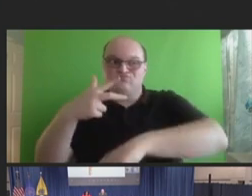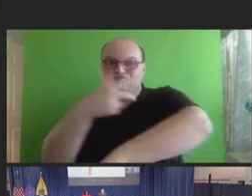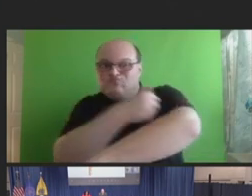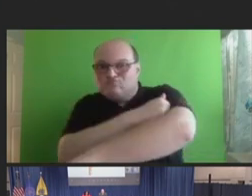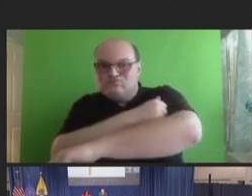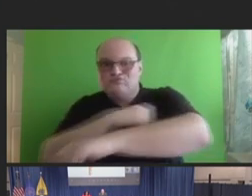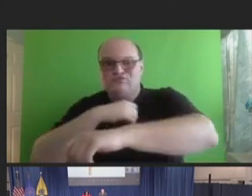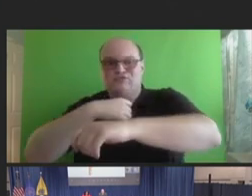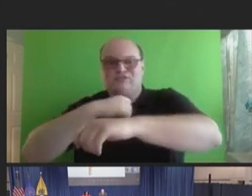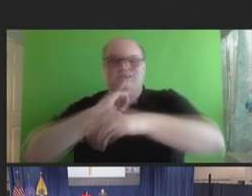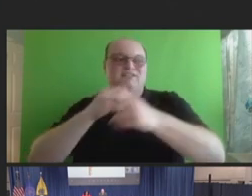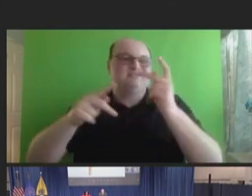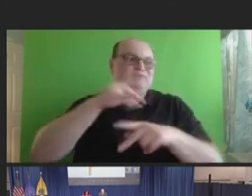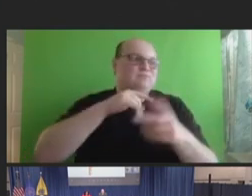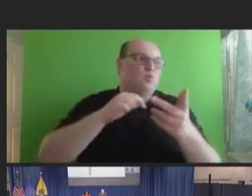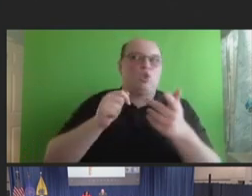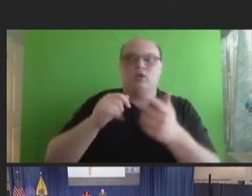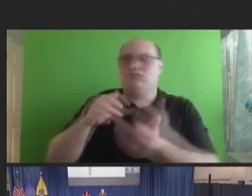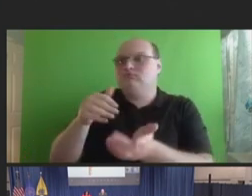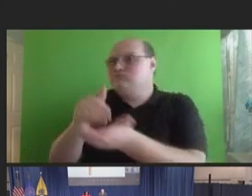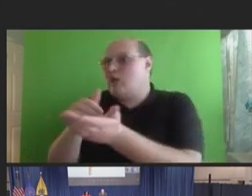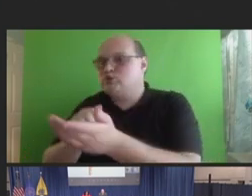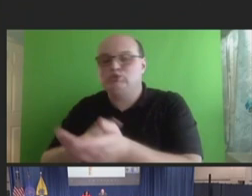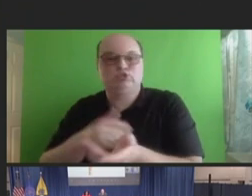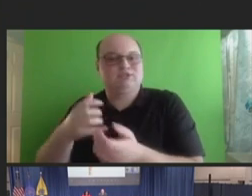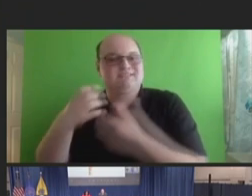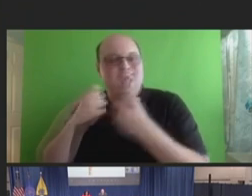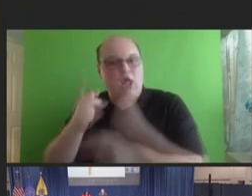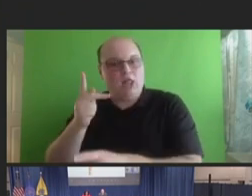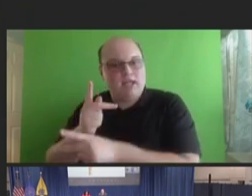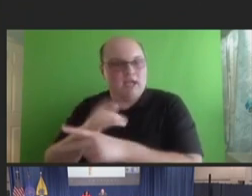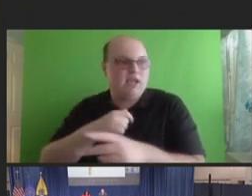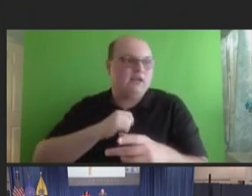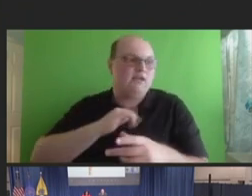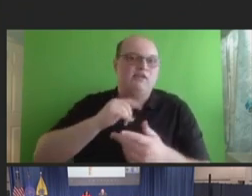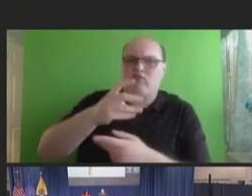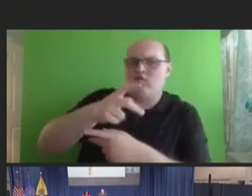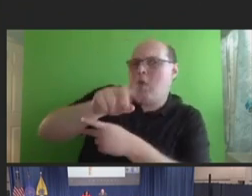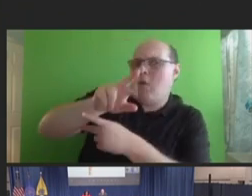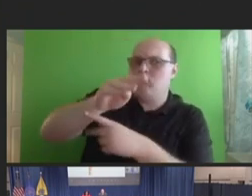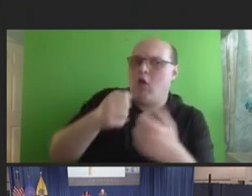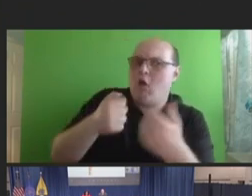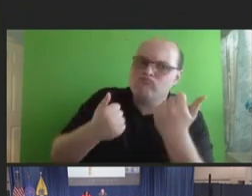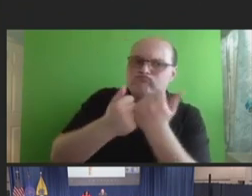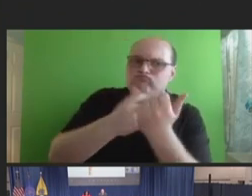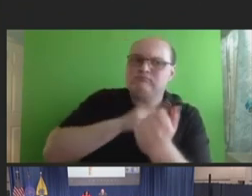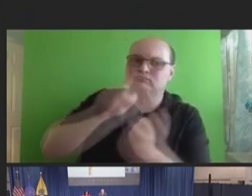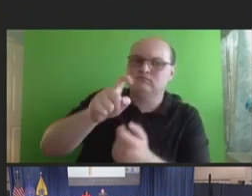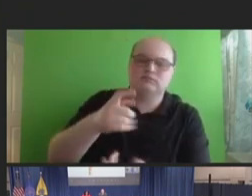providers, folks who are very pro-vaccine overall, are just tired about hearing about